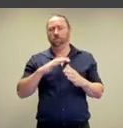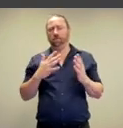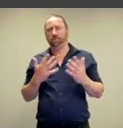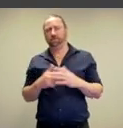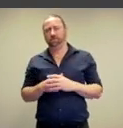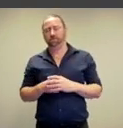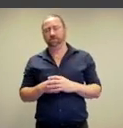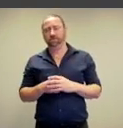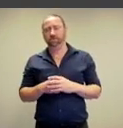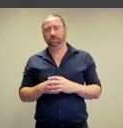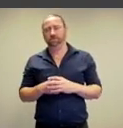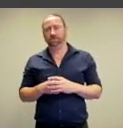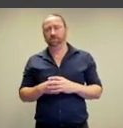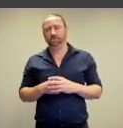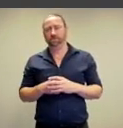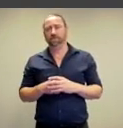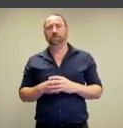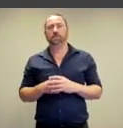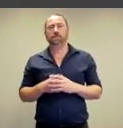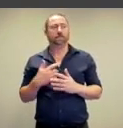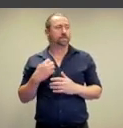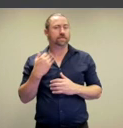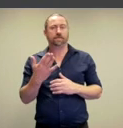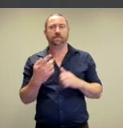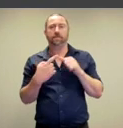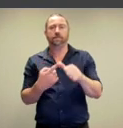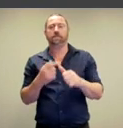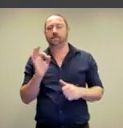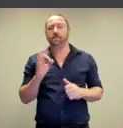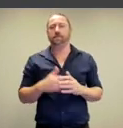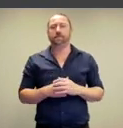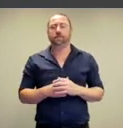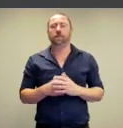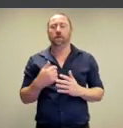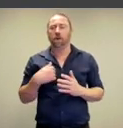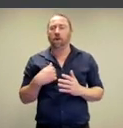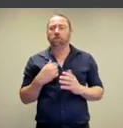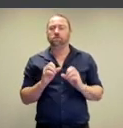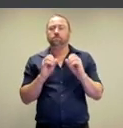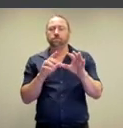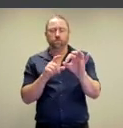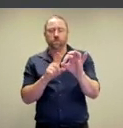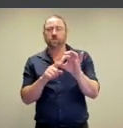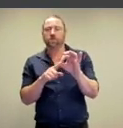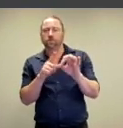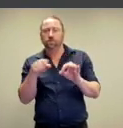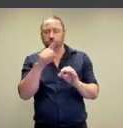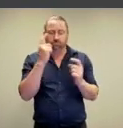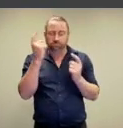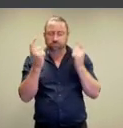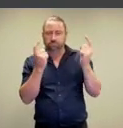collector's home. So I’m not going to give you any answers here, I’m really putting those